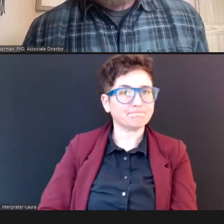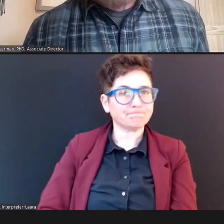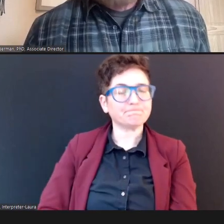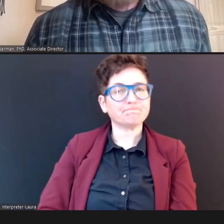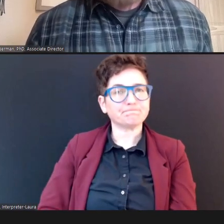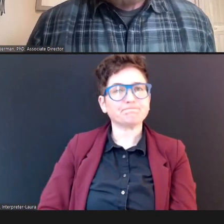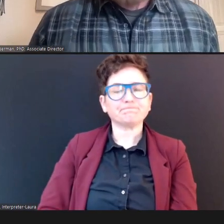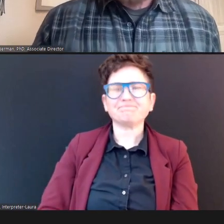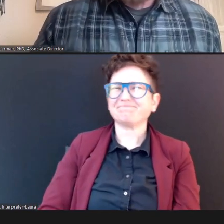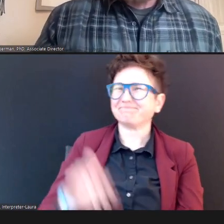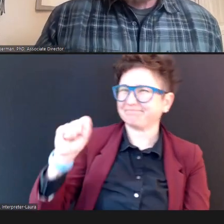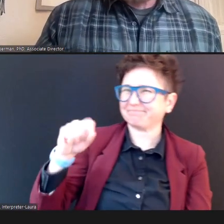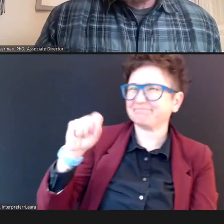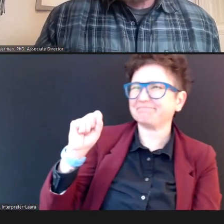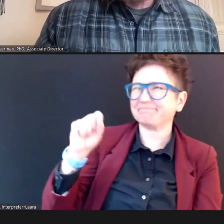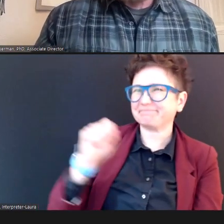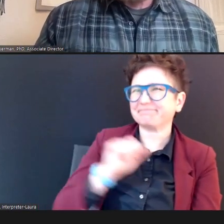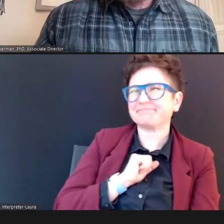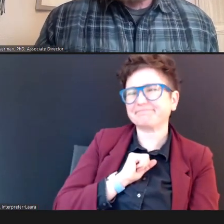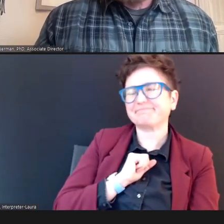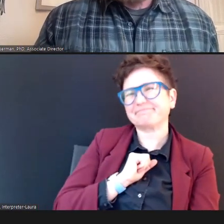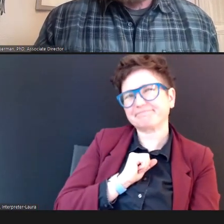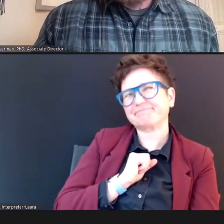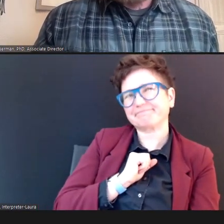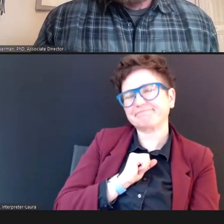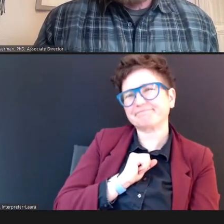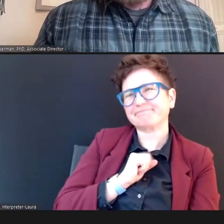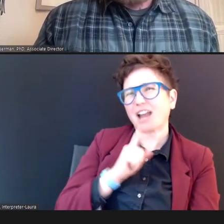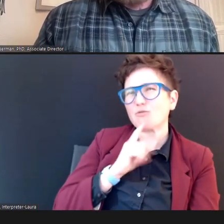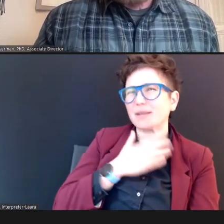you know, I appreciate this question, in the sense that a lot